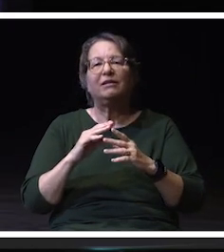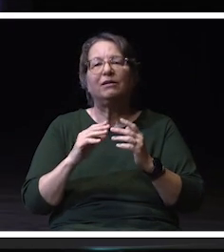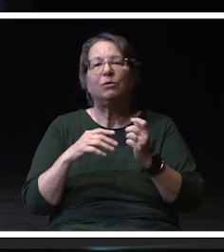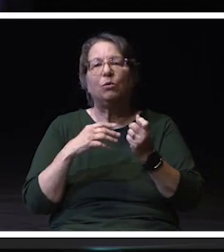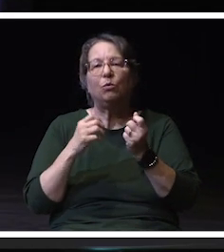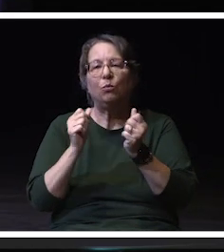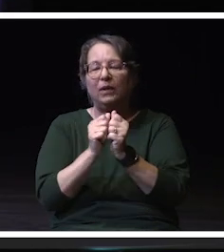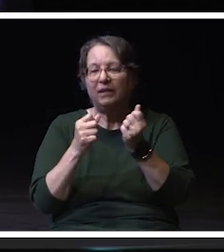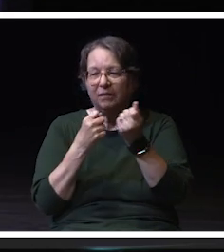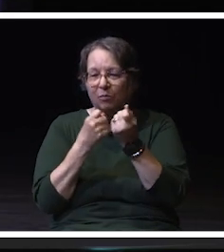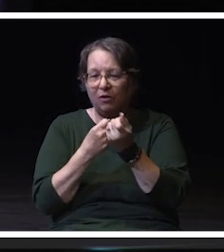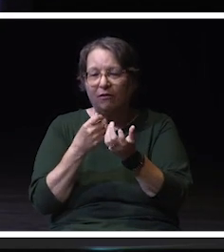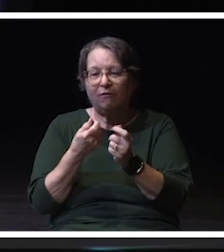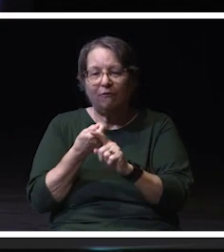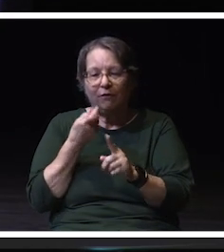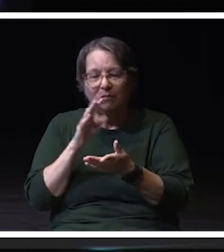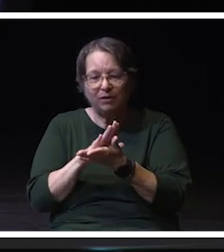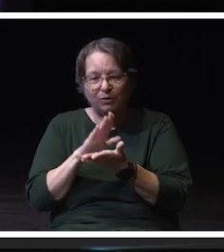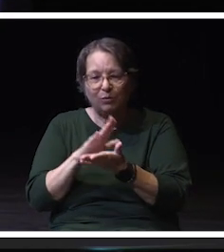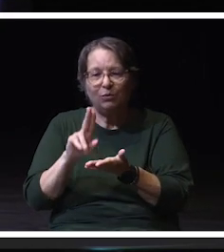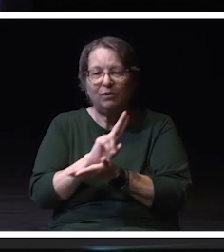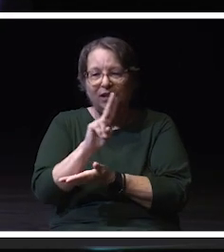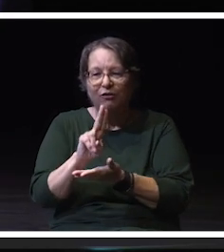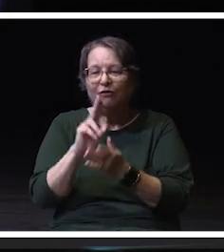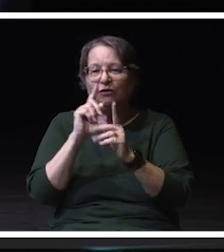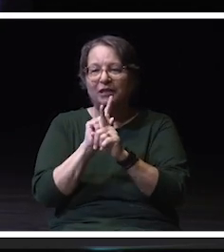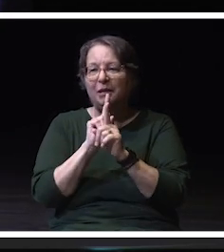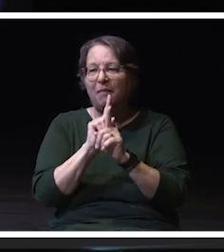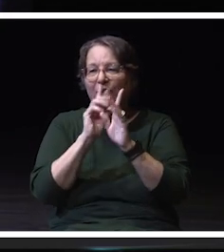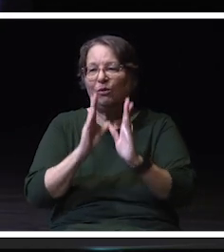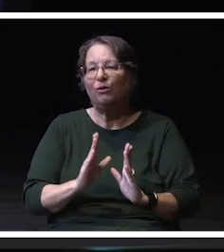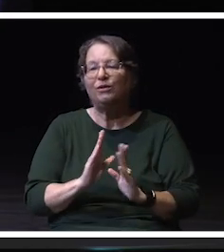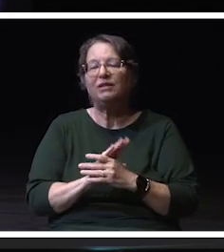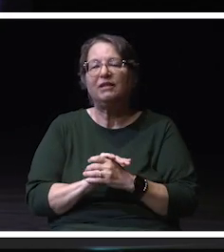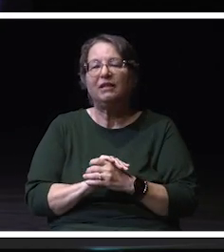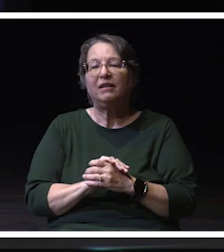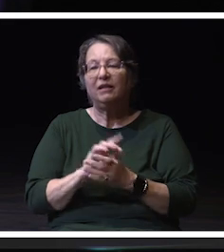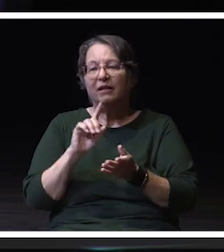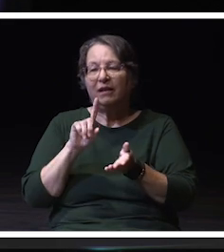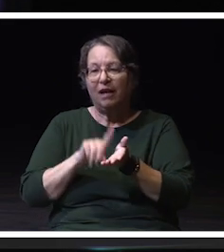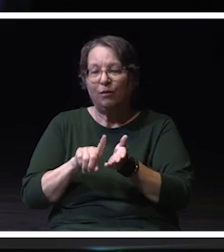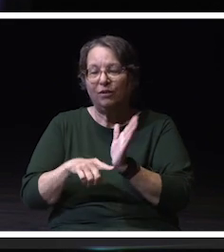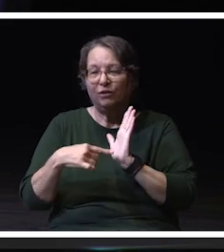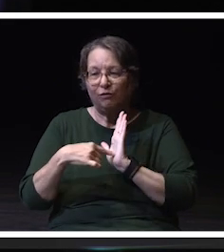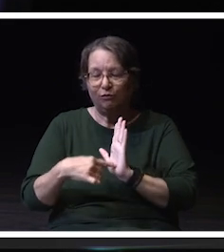based and university based mentors, and our research proven to result in better